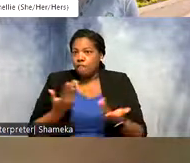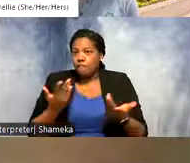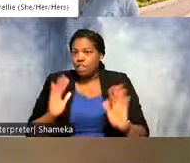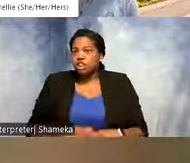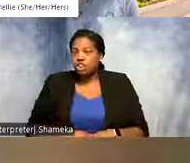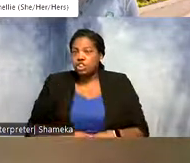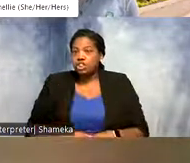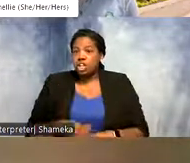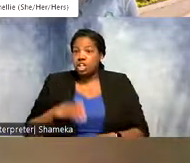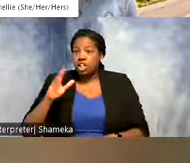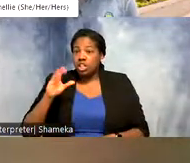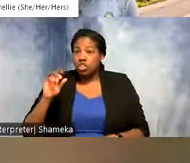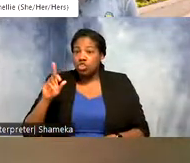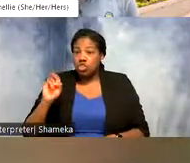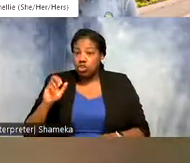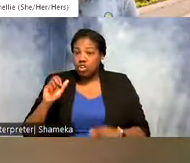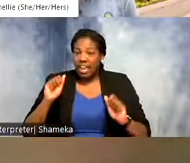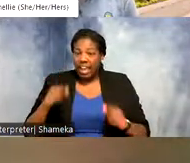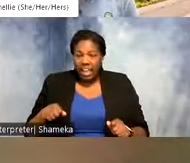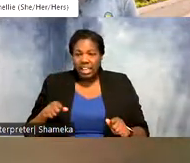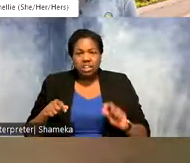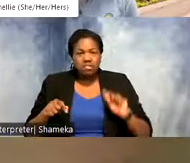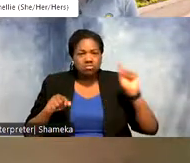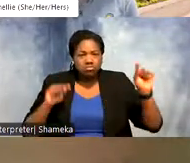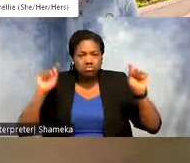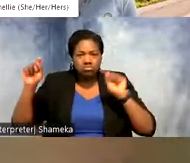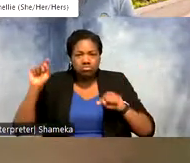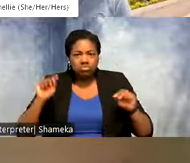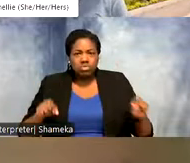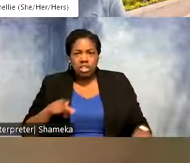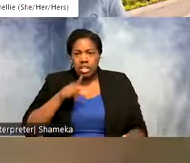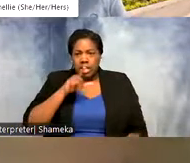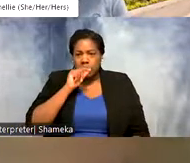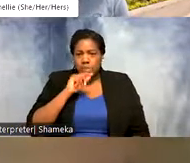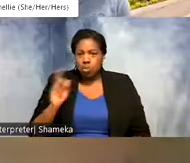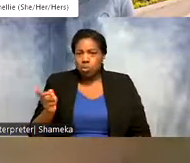code is I can map out where these birds are, I can look how long the tag has been going